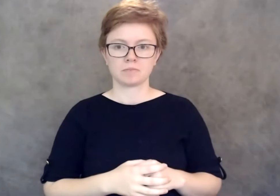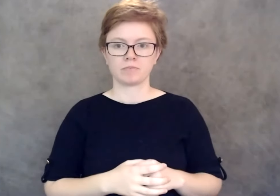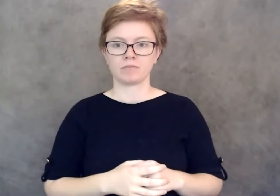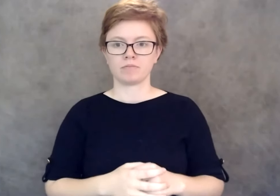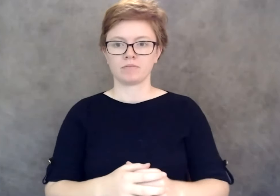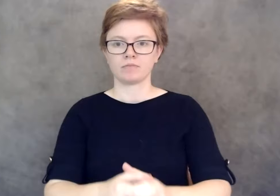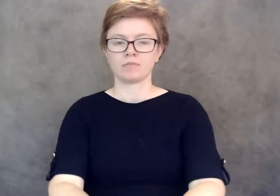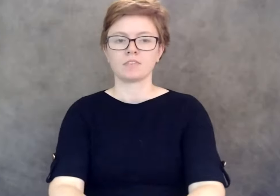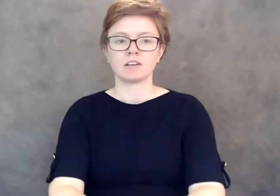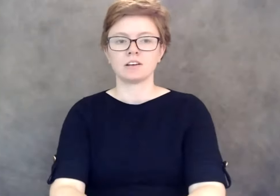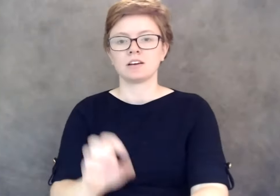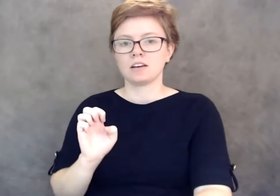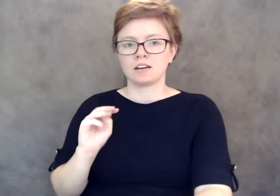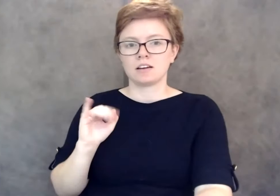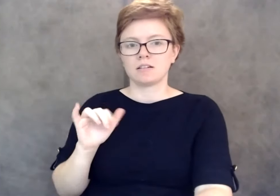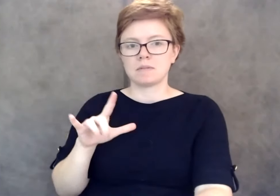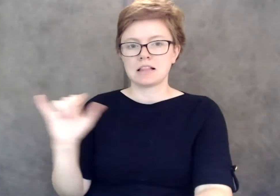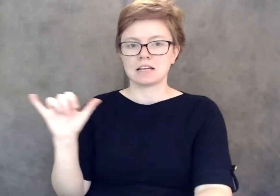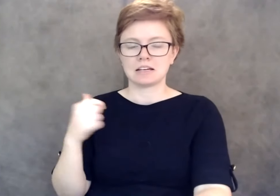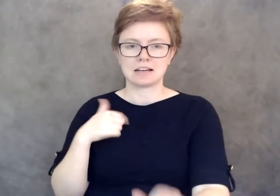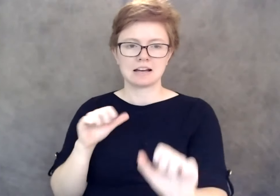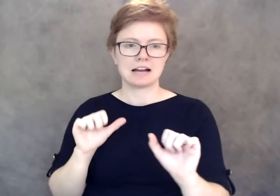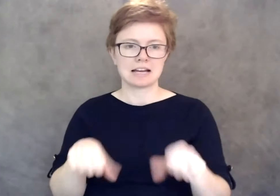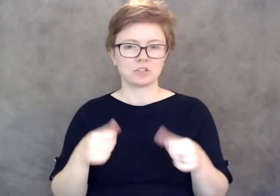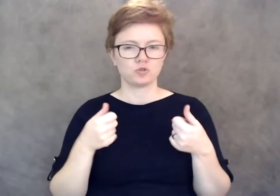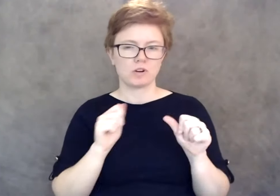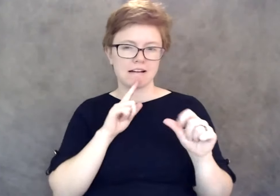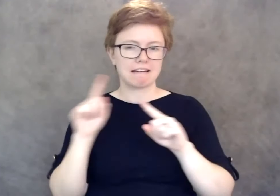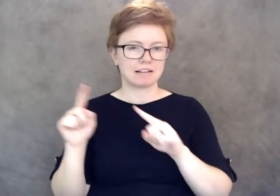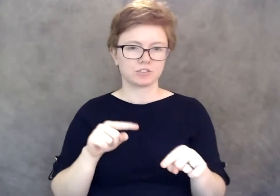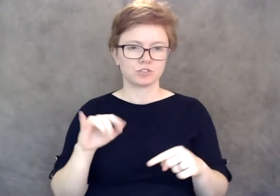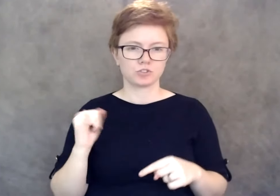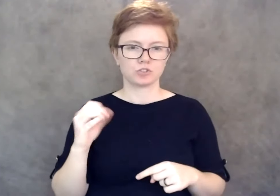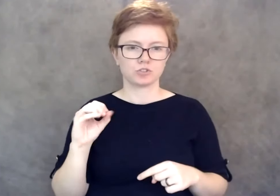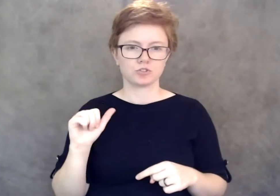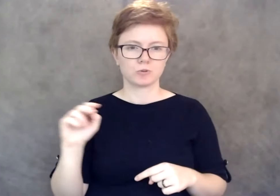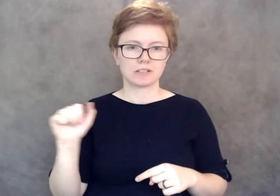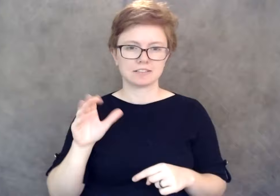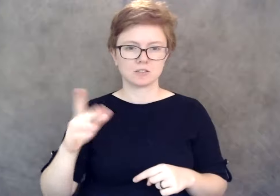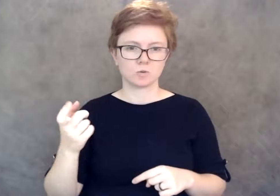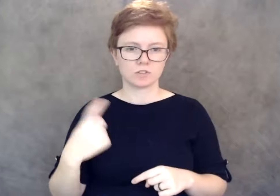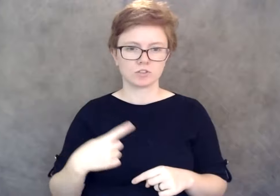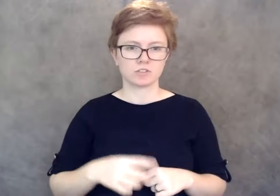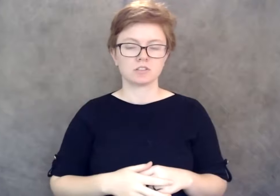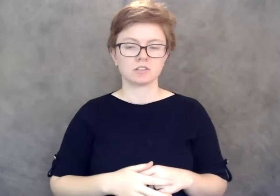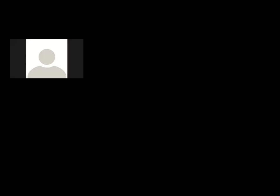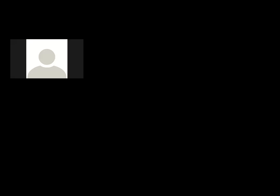This is Emily. I'll answer that question or I'll try. A request for accommodation under the ADA